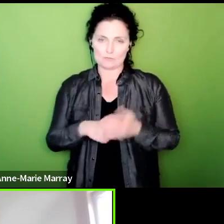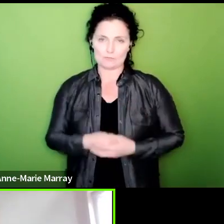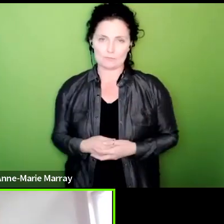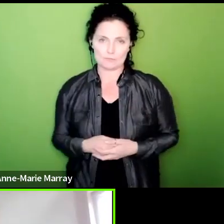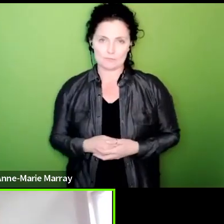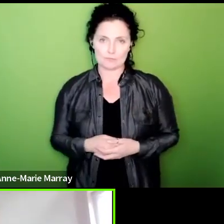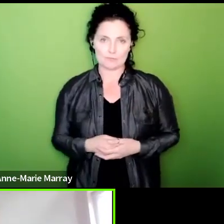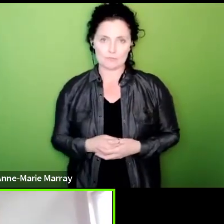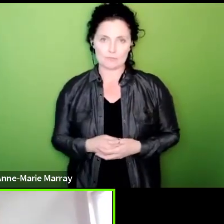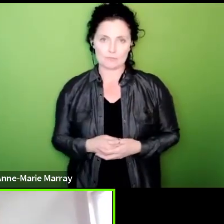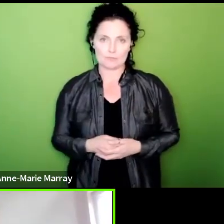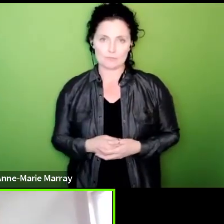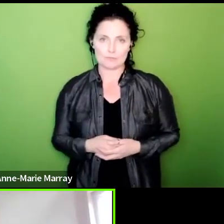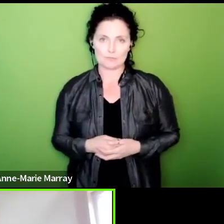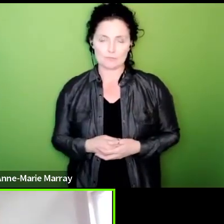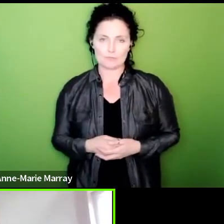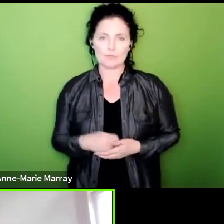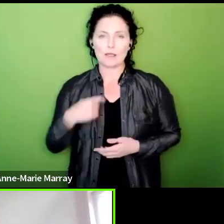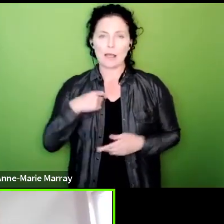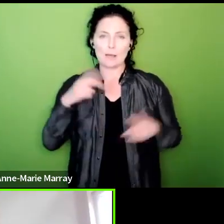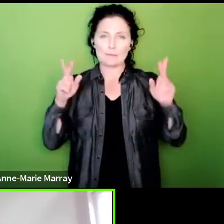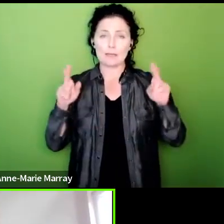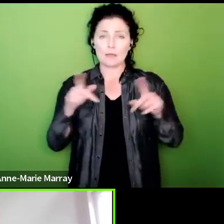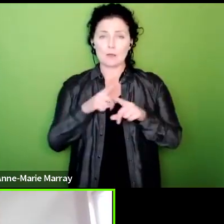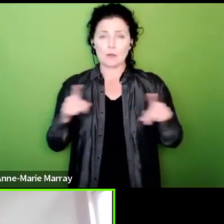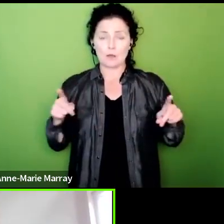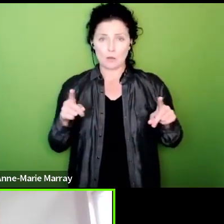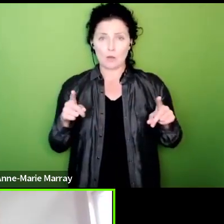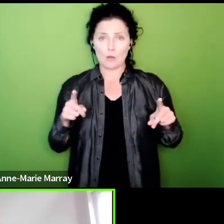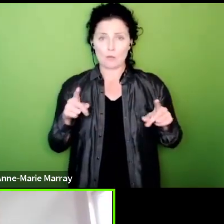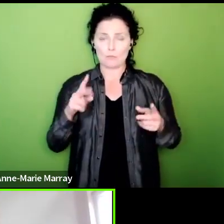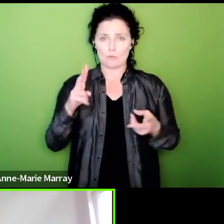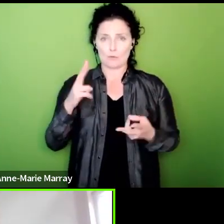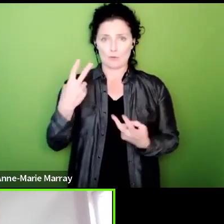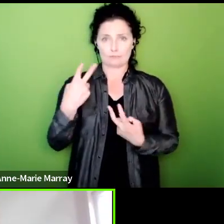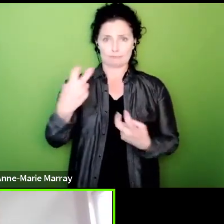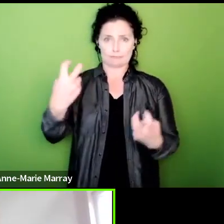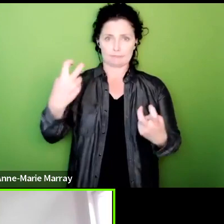I hope people have got a very strong feeling from what I've said the next week when we call action